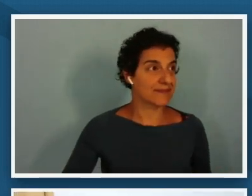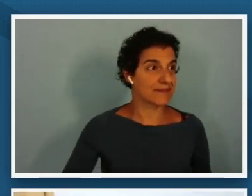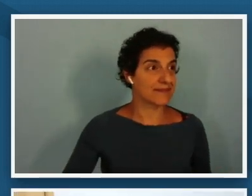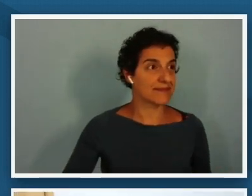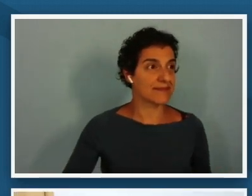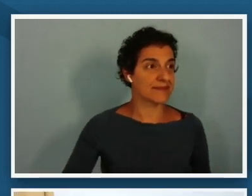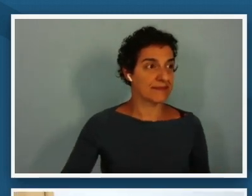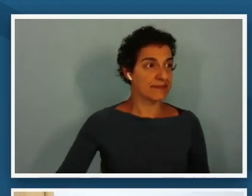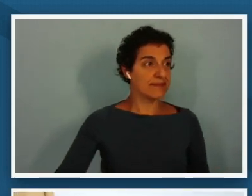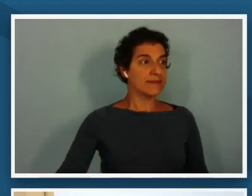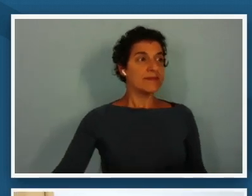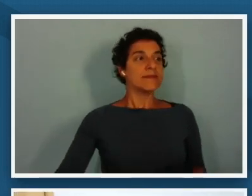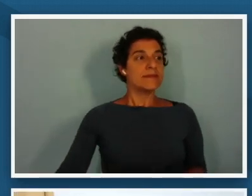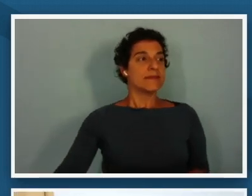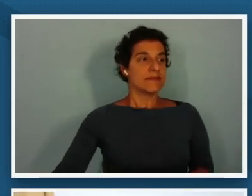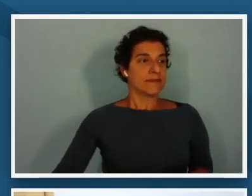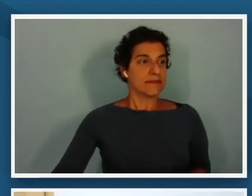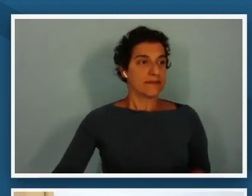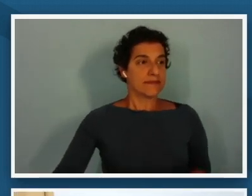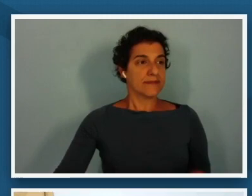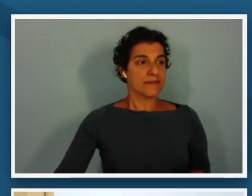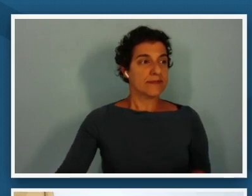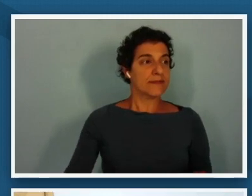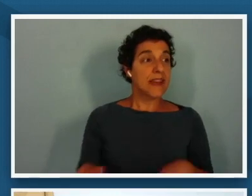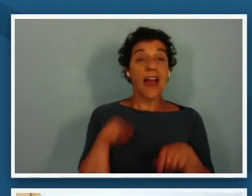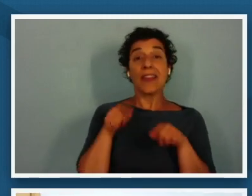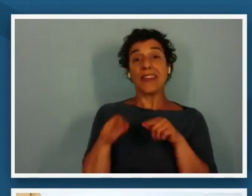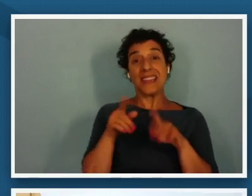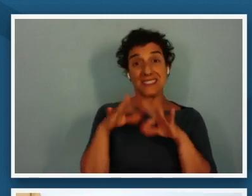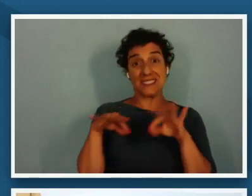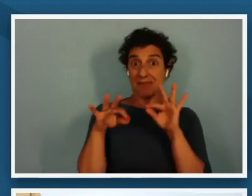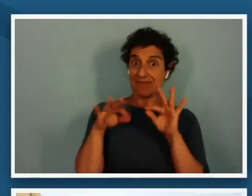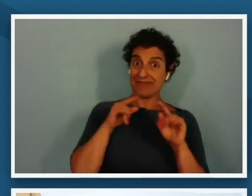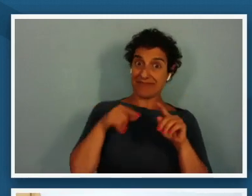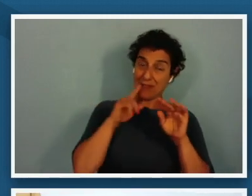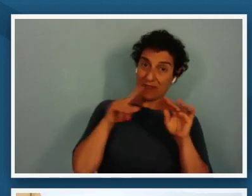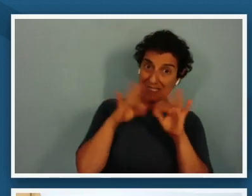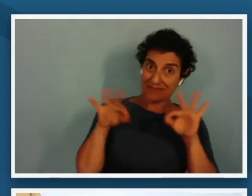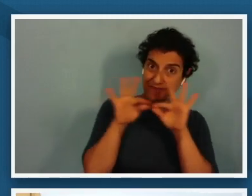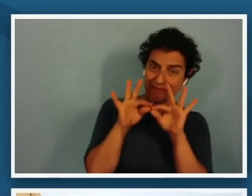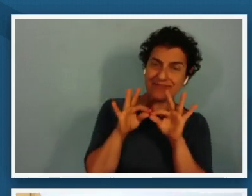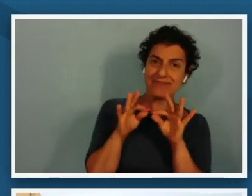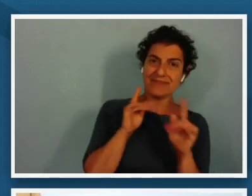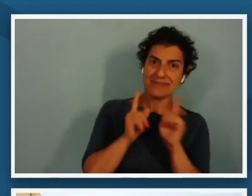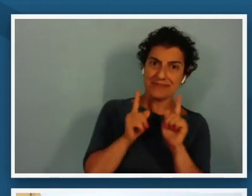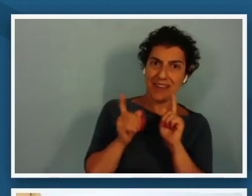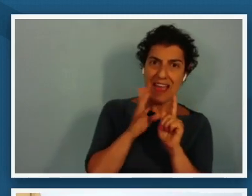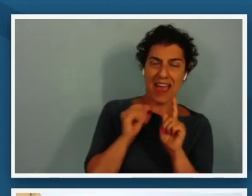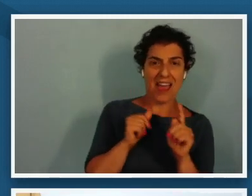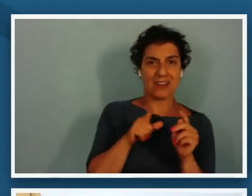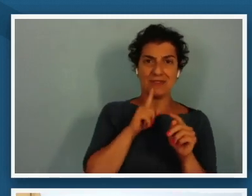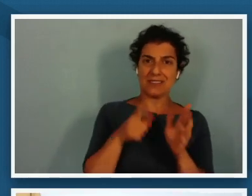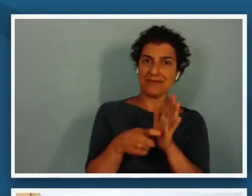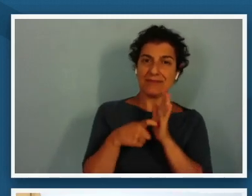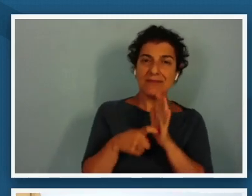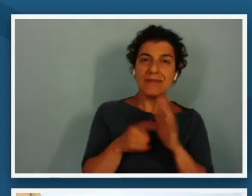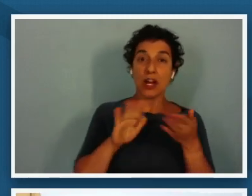touch on our identities need to really be approached with care and the necessary community building and so one